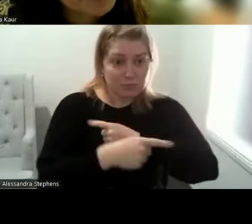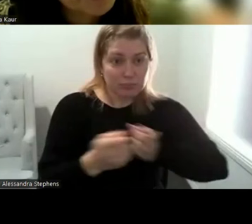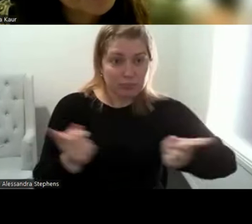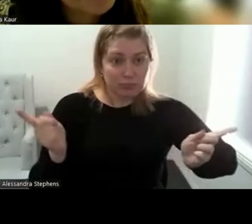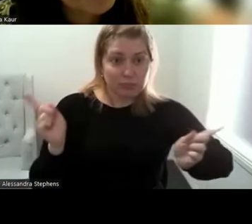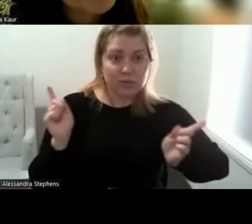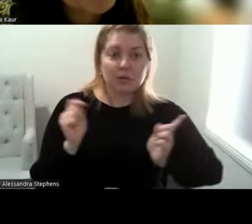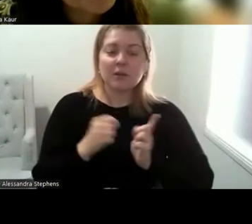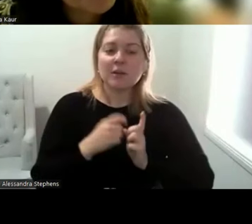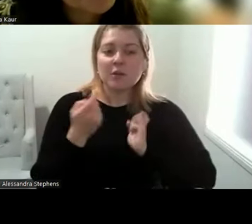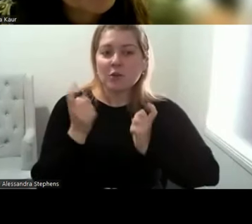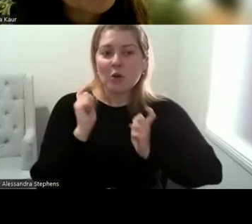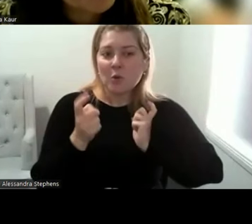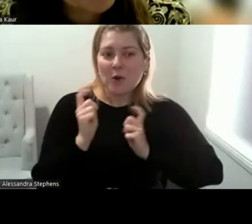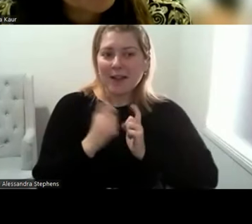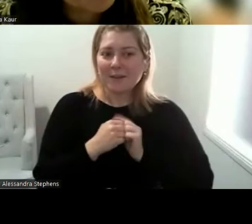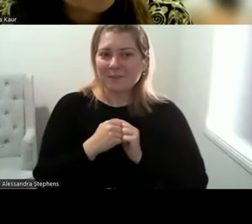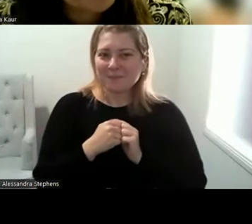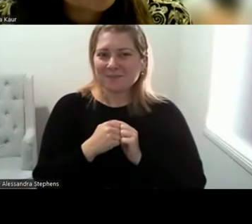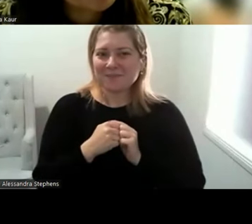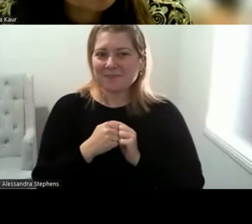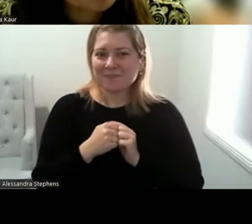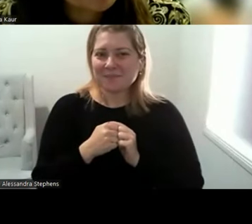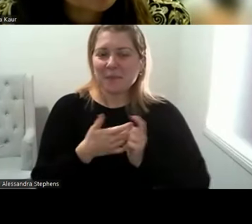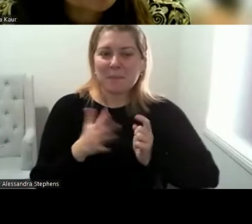Okay. It's just It might be better. I just gonna